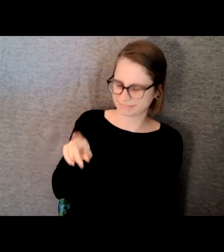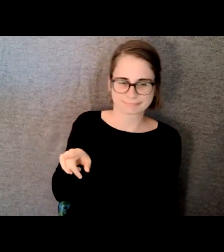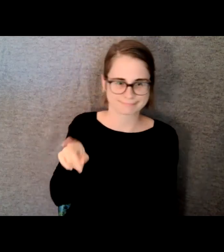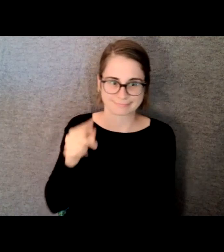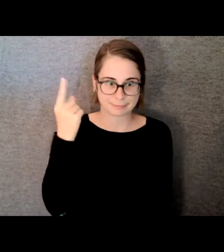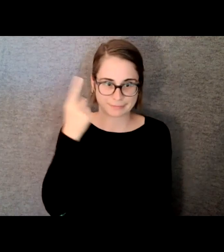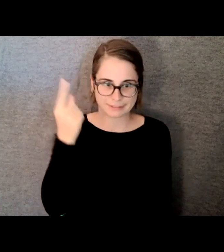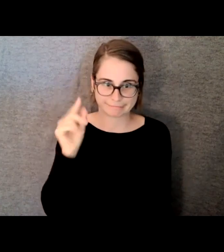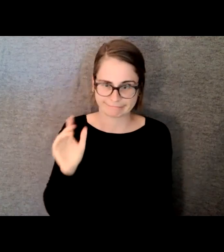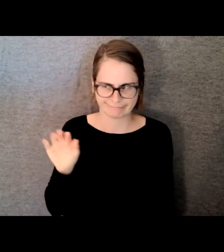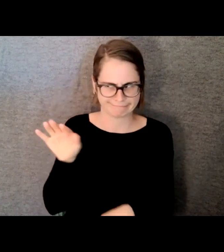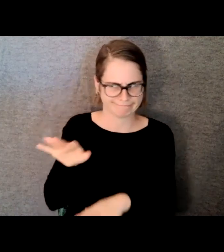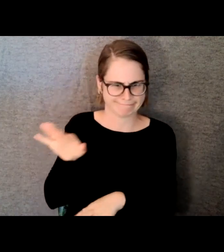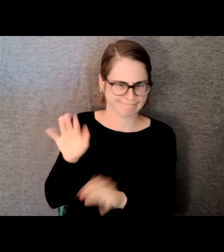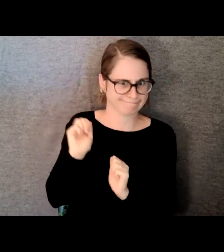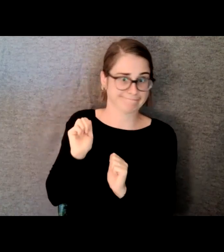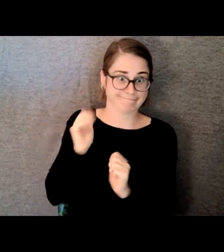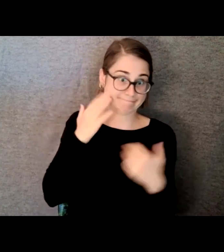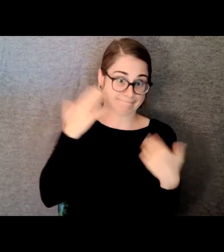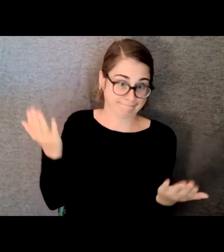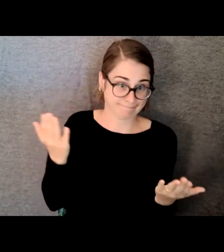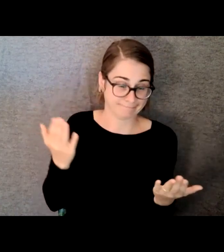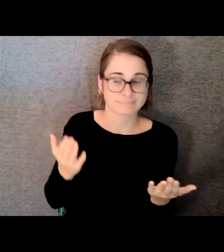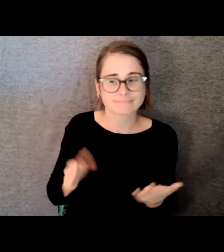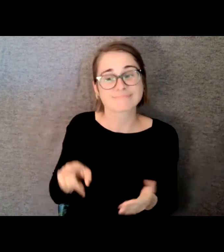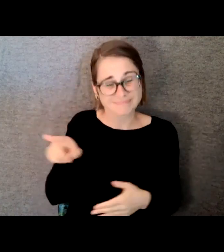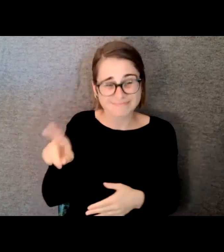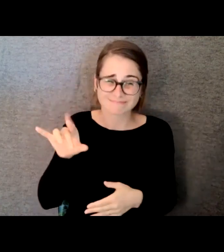And he actually ended up really booking some great gigs for us. We started doing weekly